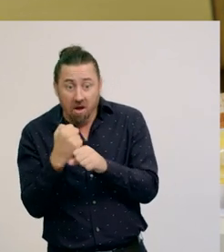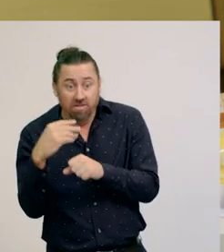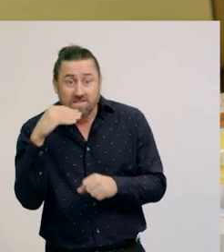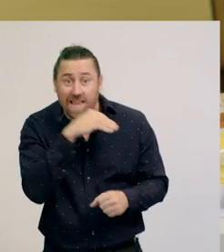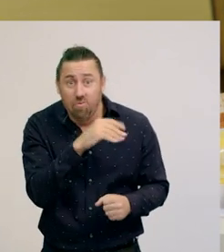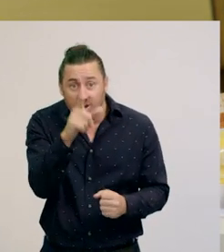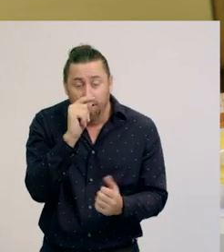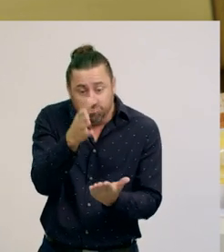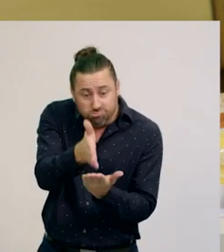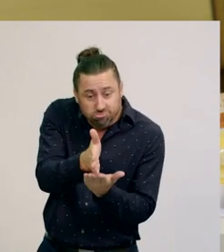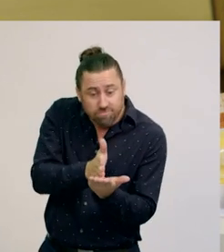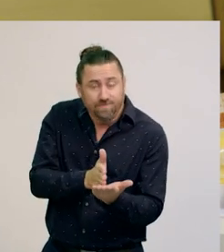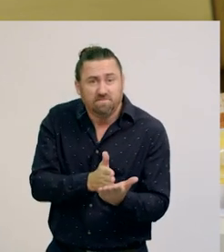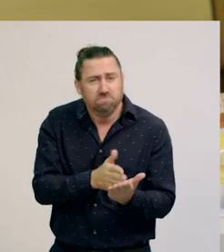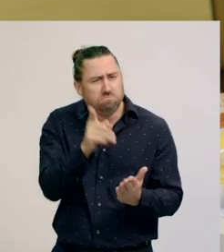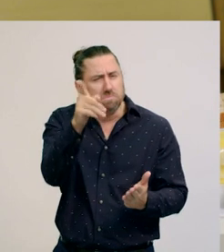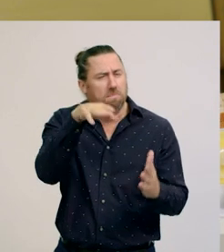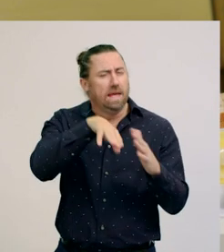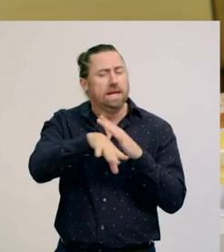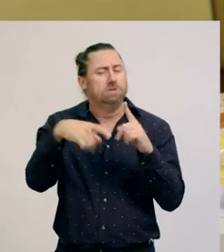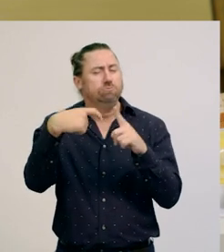if you are helping an adult prepare food in the kitchen,